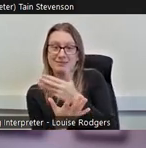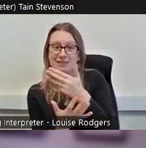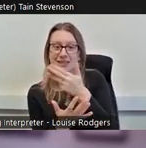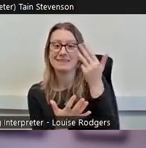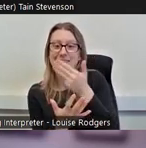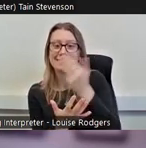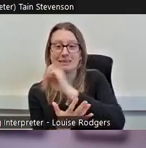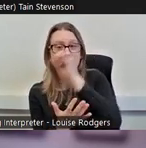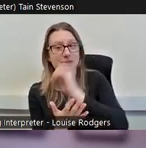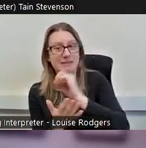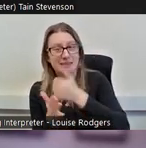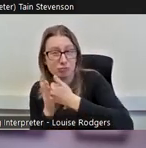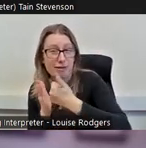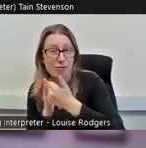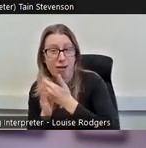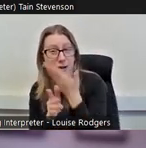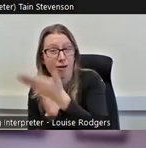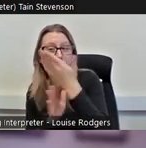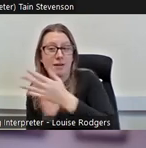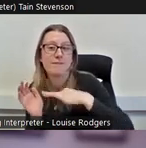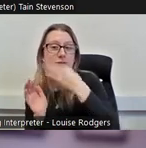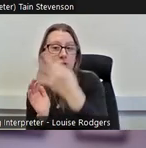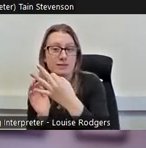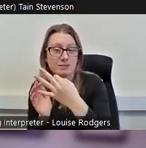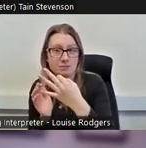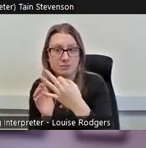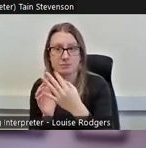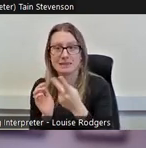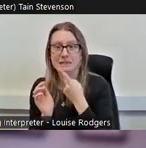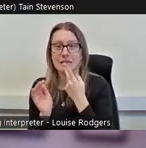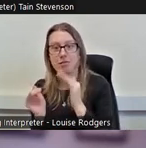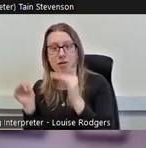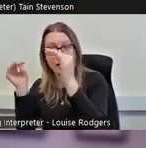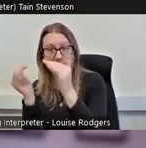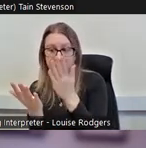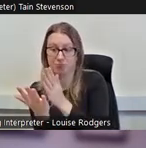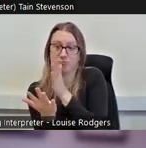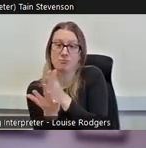volunteers. That's the second highest quintile. Quintile 3 is the highest at 20%—that’s